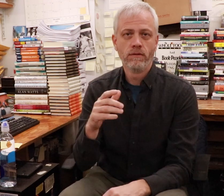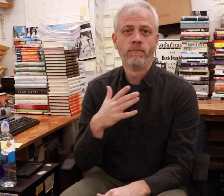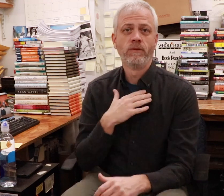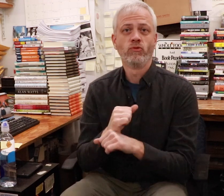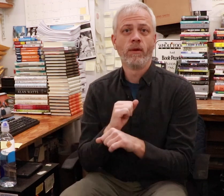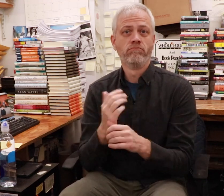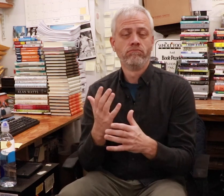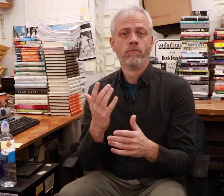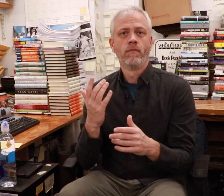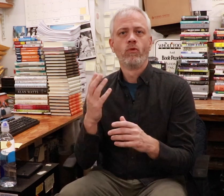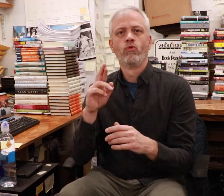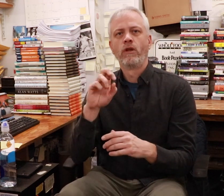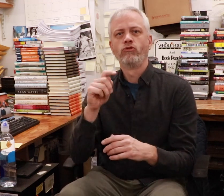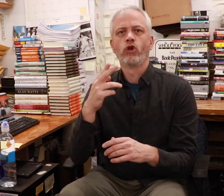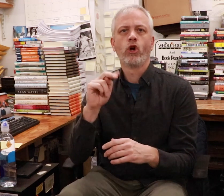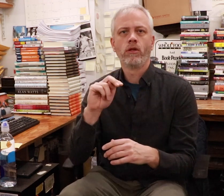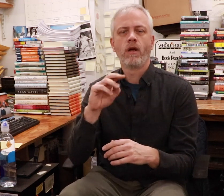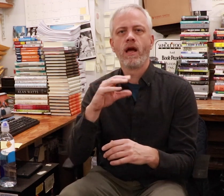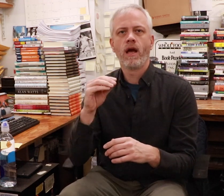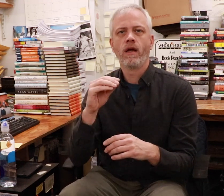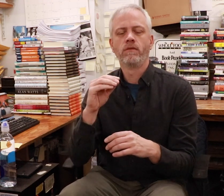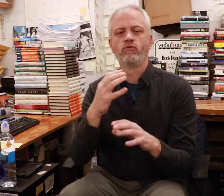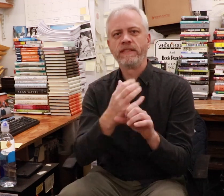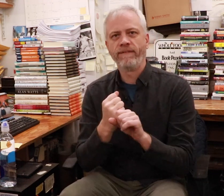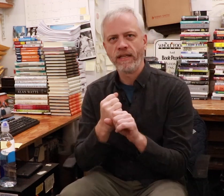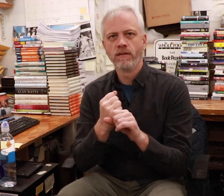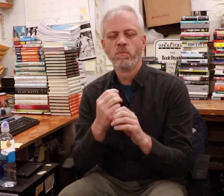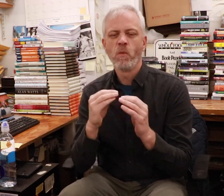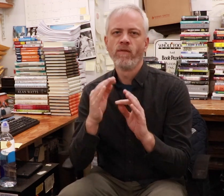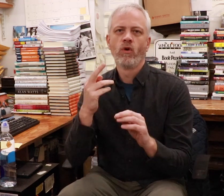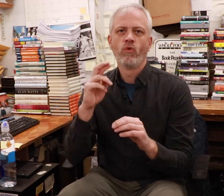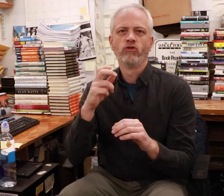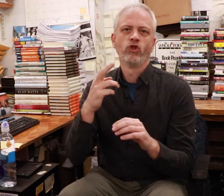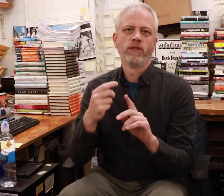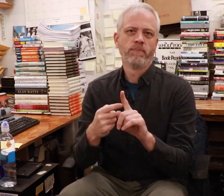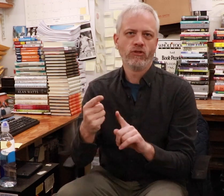My position focuses on returns and receiving, I’m a Returns Specialist.